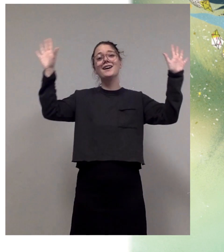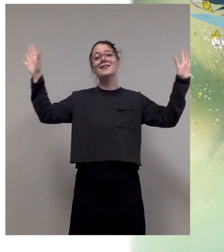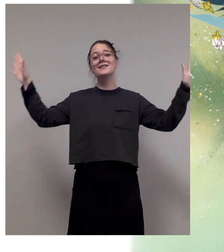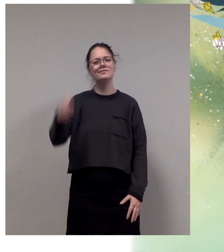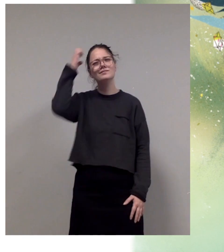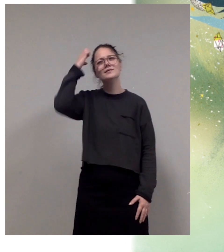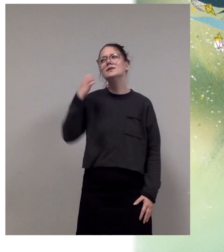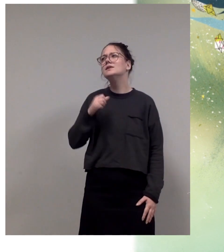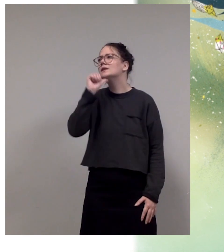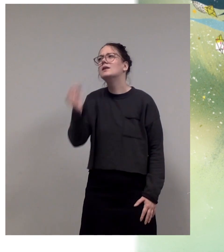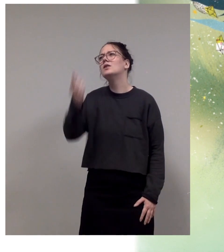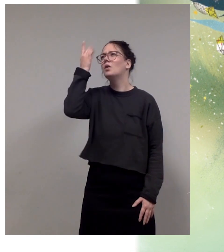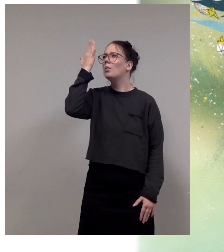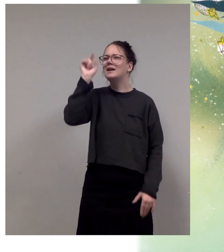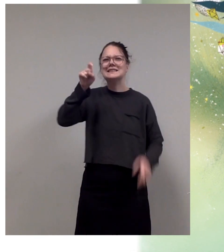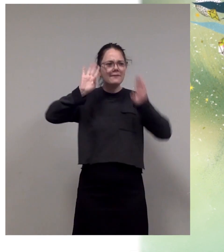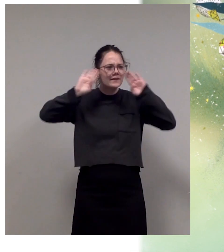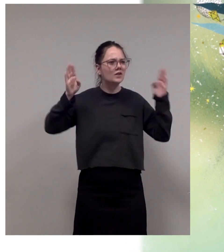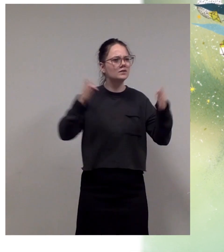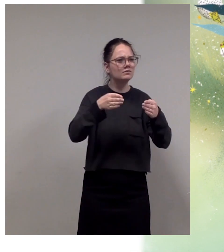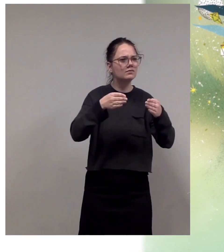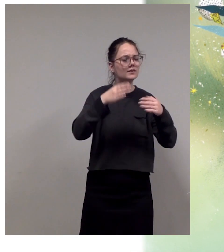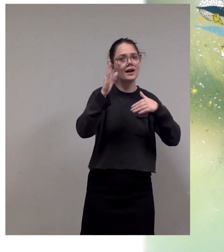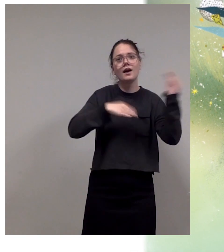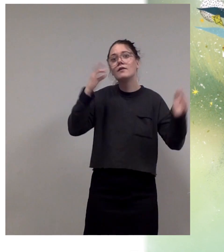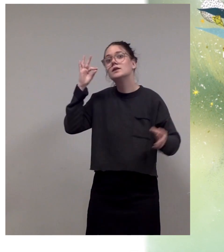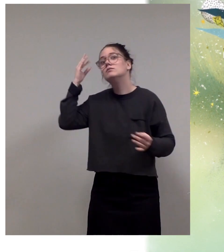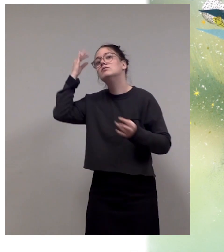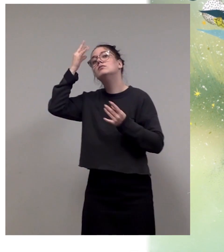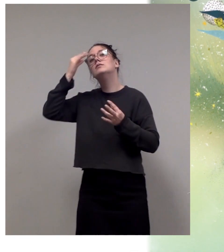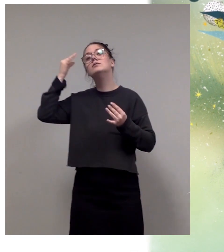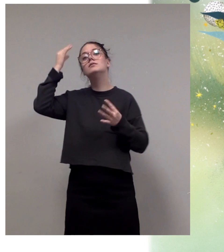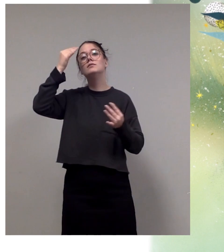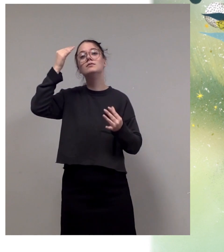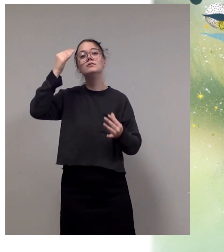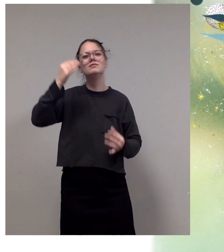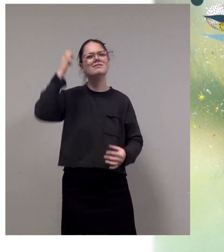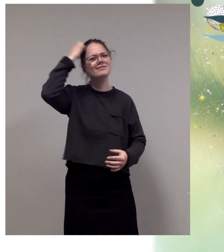to concentrate instead of daydreaming. She thinks she can do both very well.